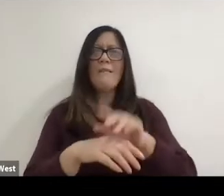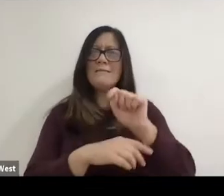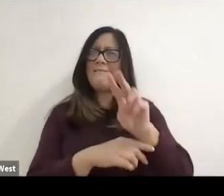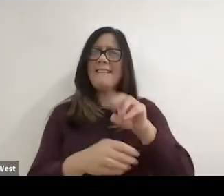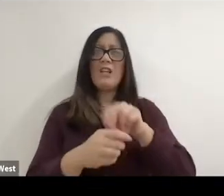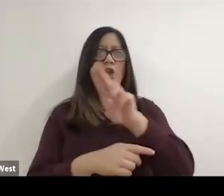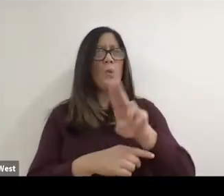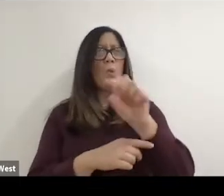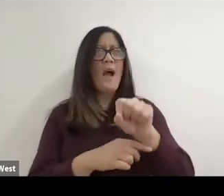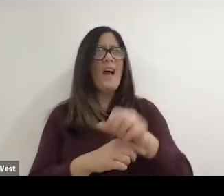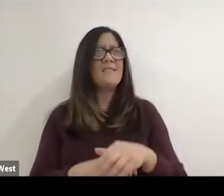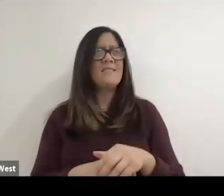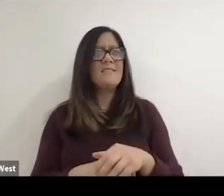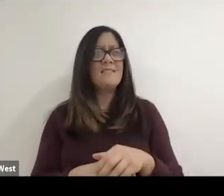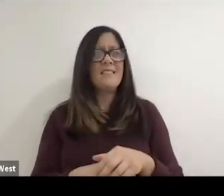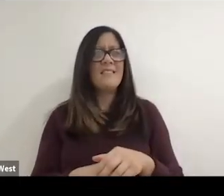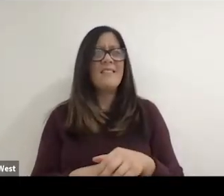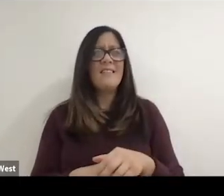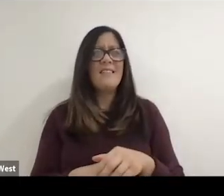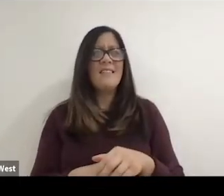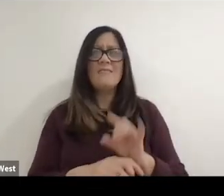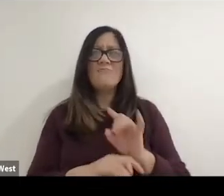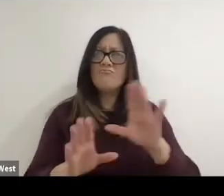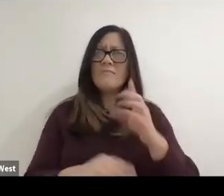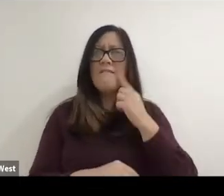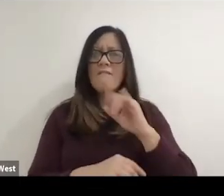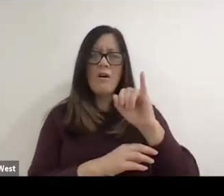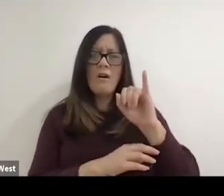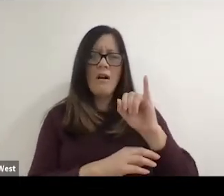in the US is a disaster for the IPC. The International Paralympic Committee.